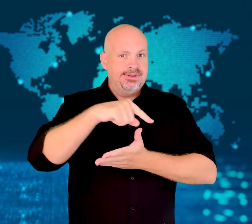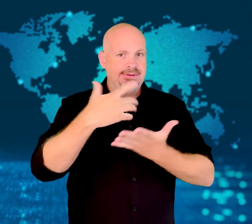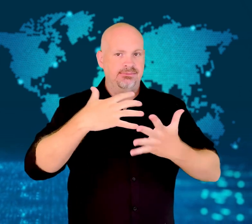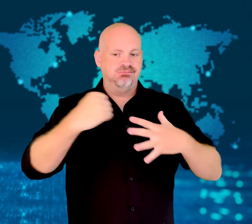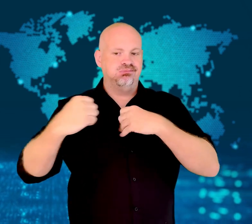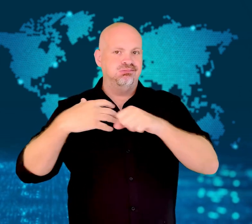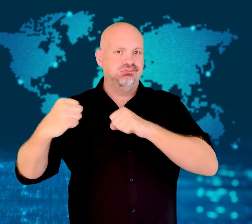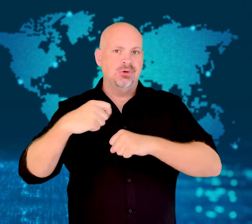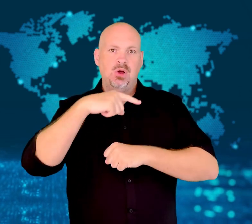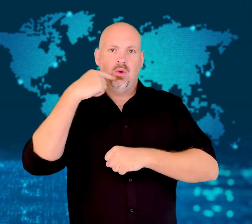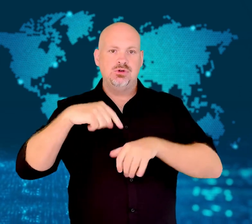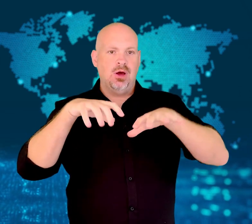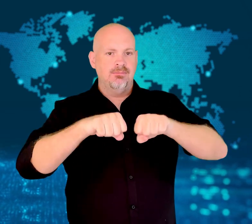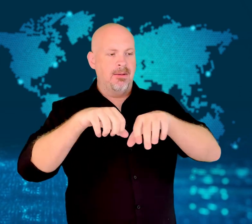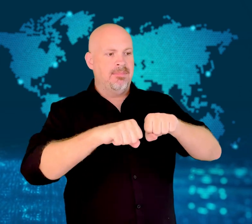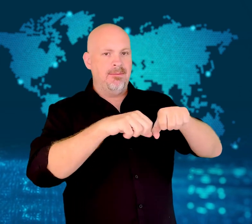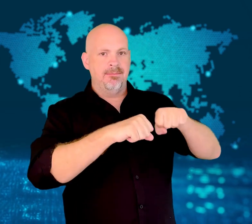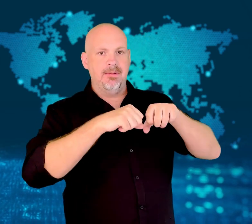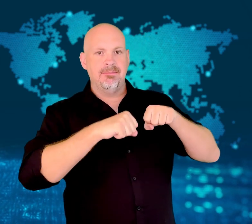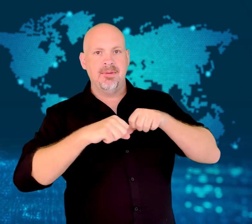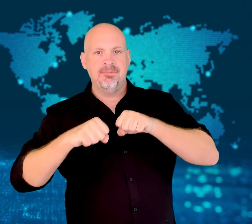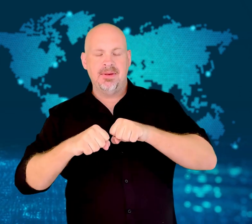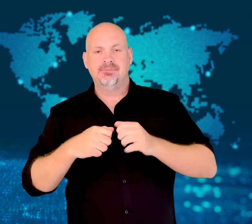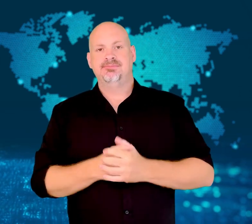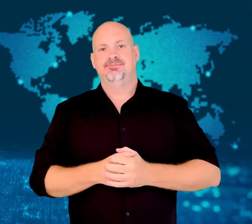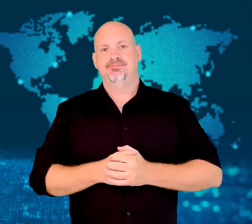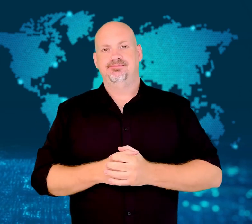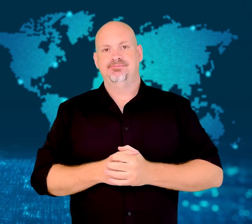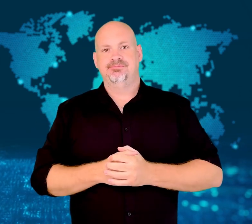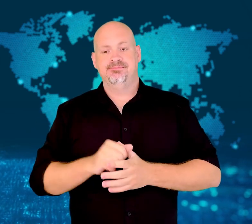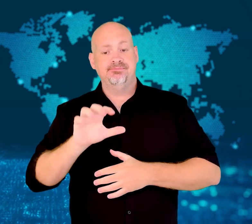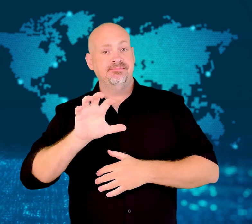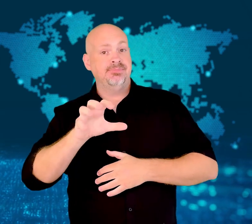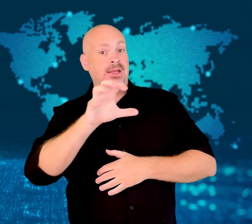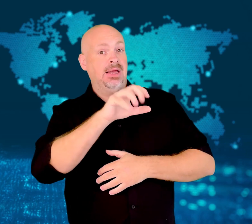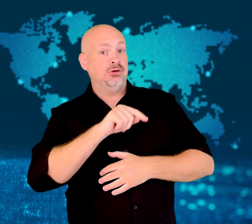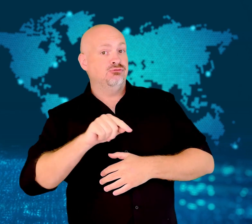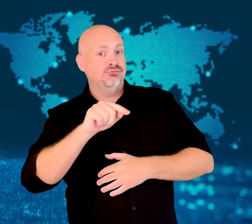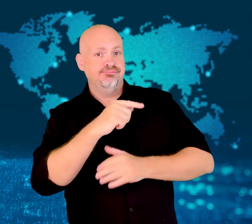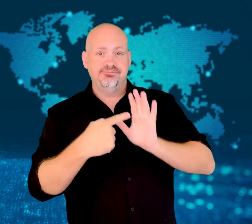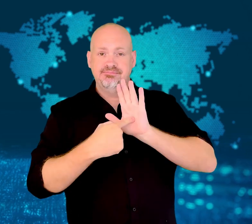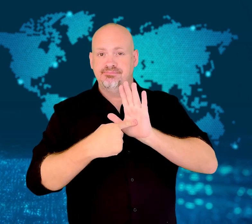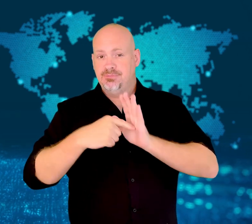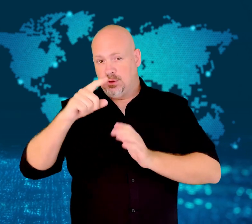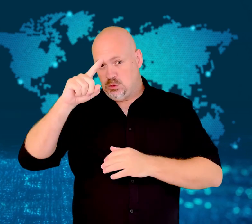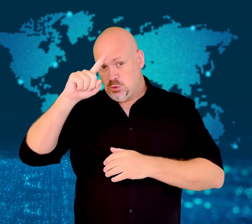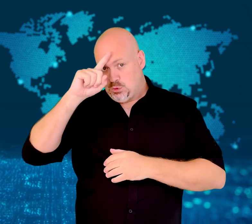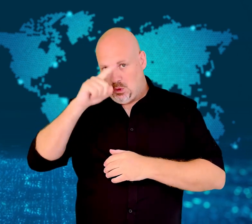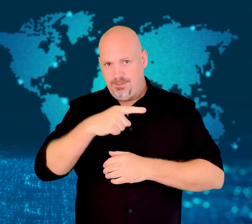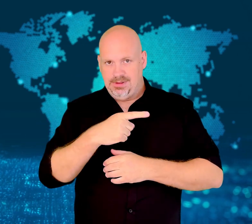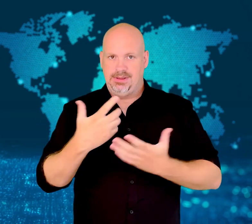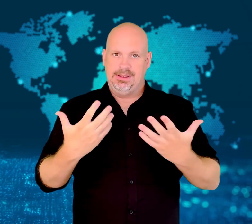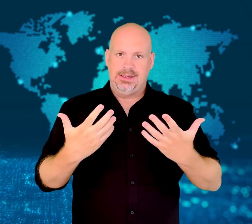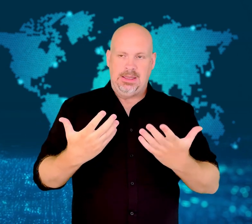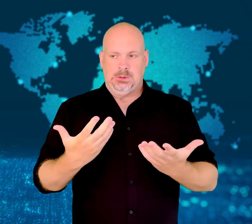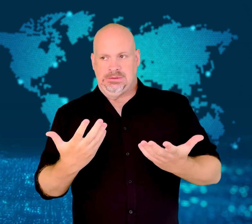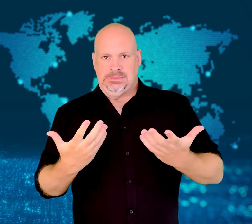and towns are now under Russian control.